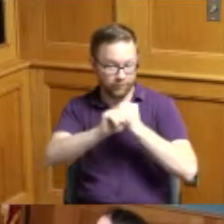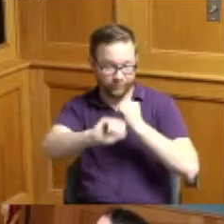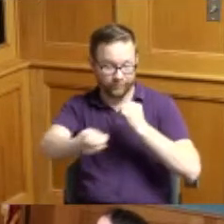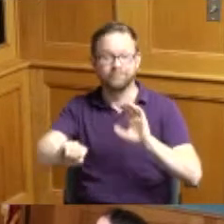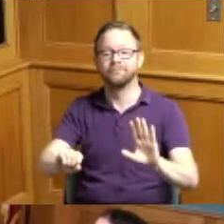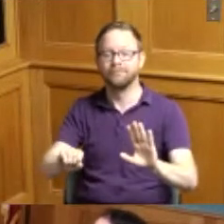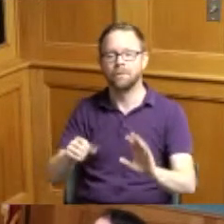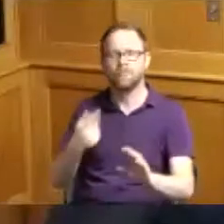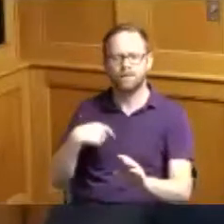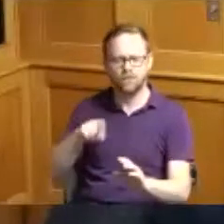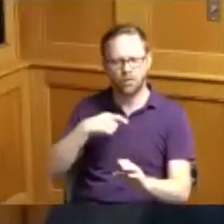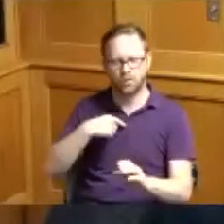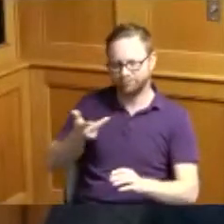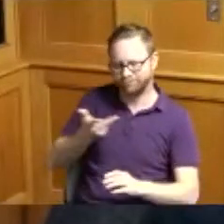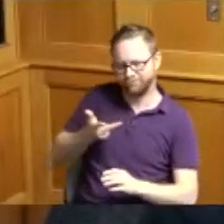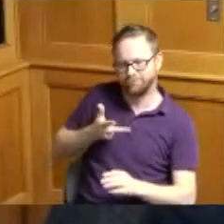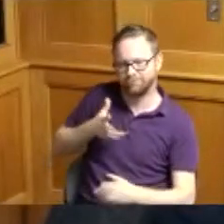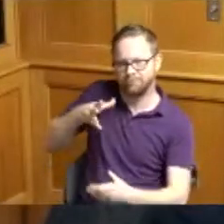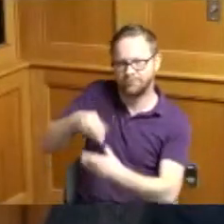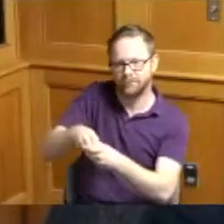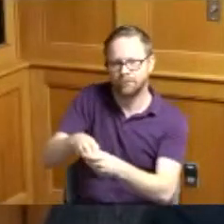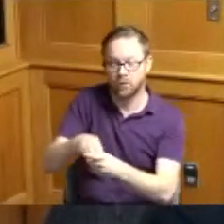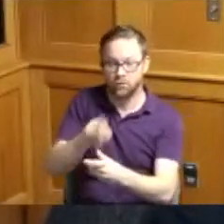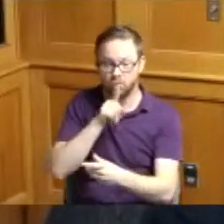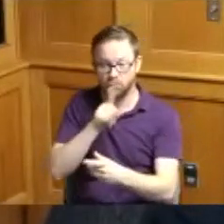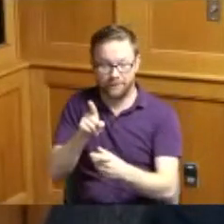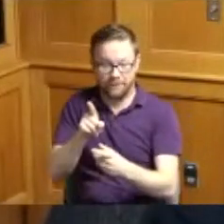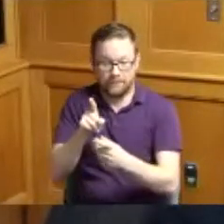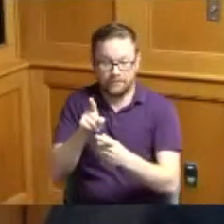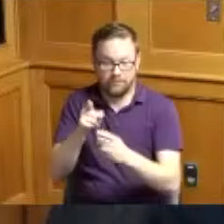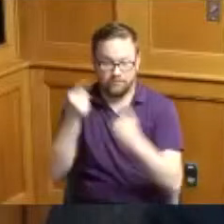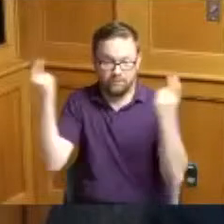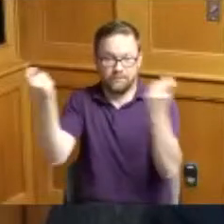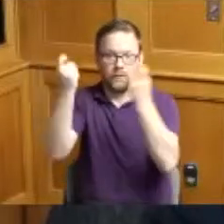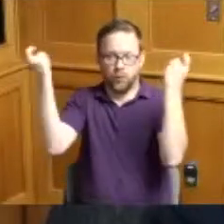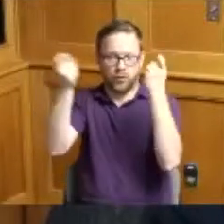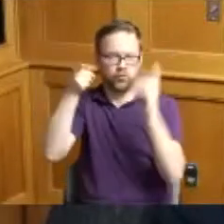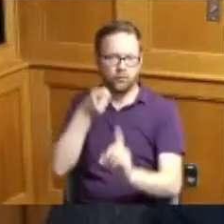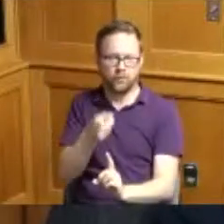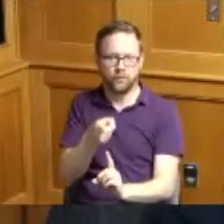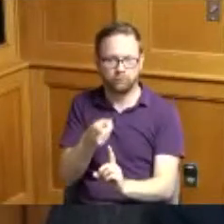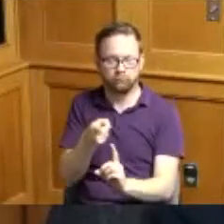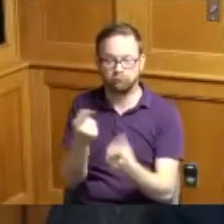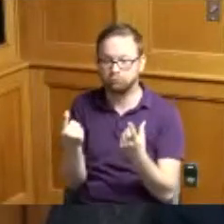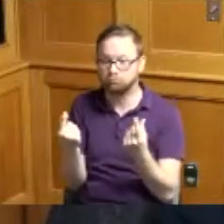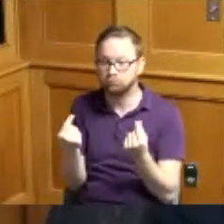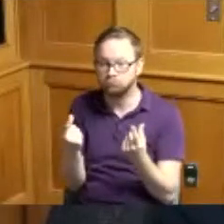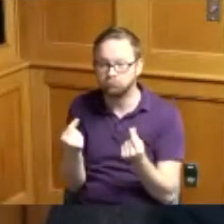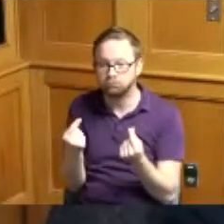so we all participated in really a celebration in what we are doing by way of forward movement